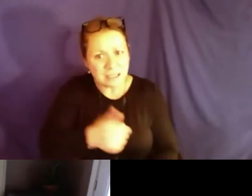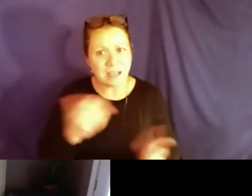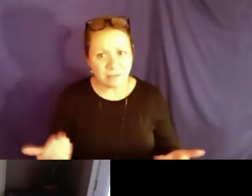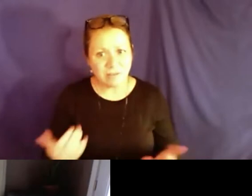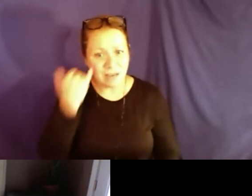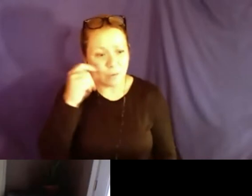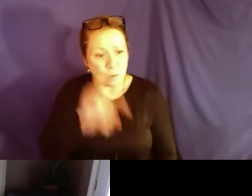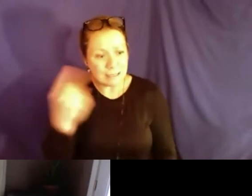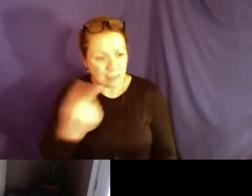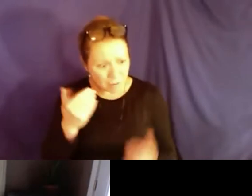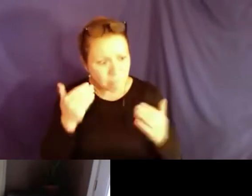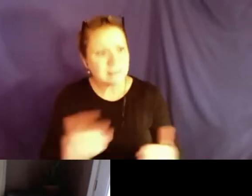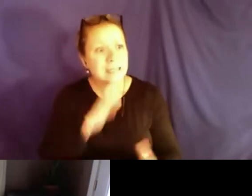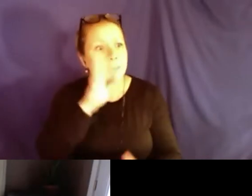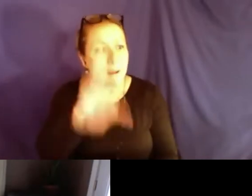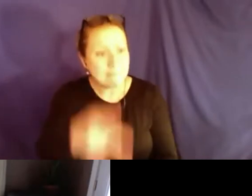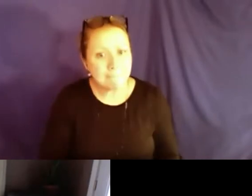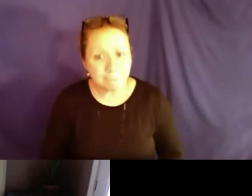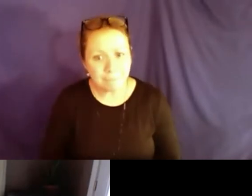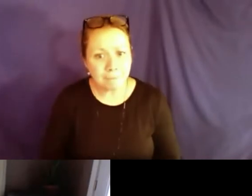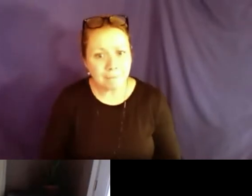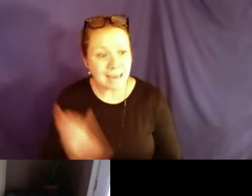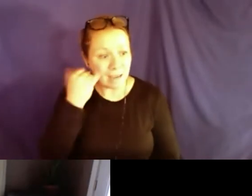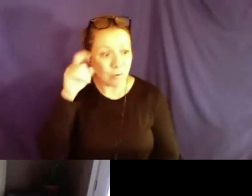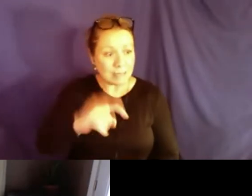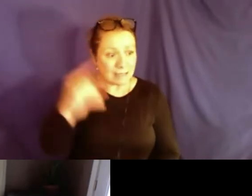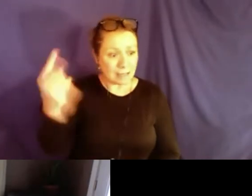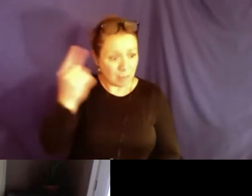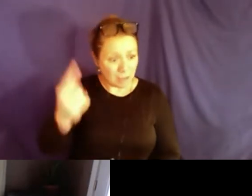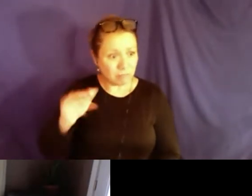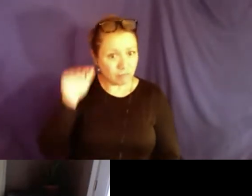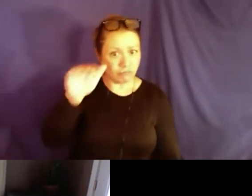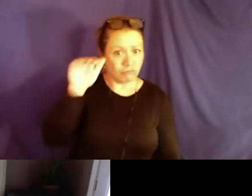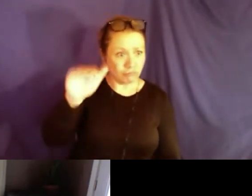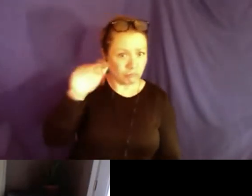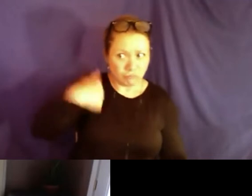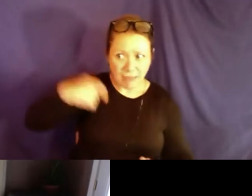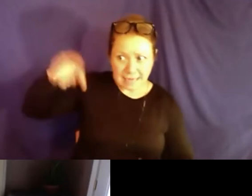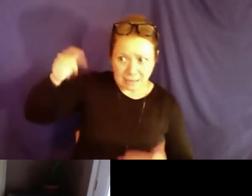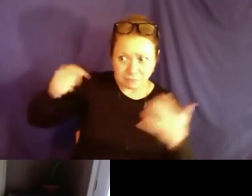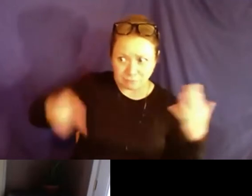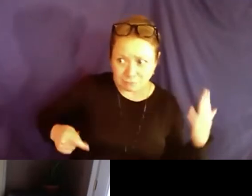its -- like you can fight for yourself if there is something that you